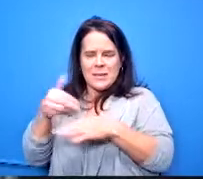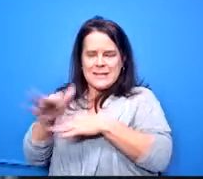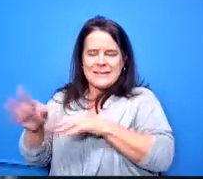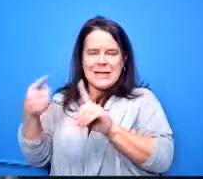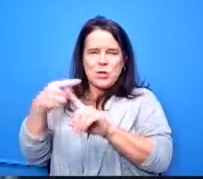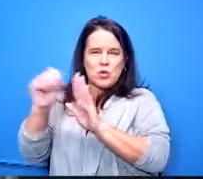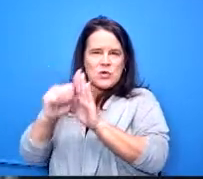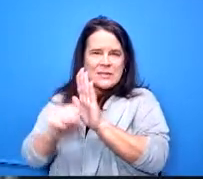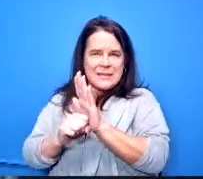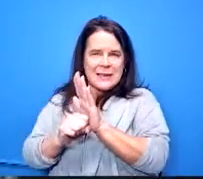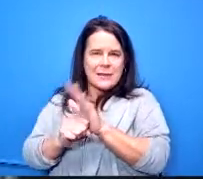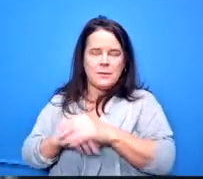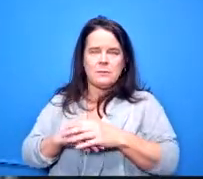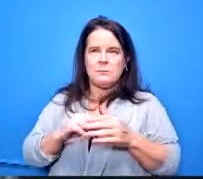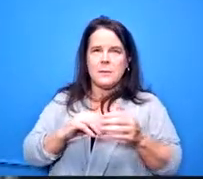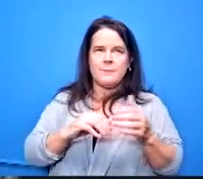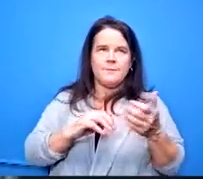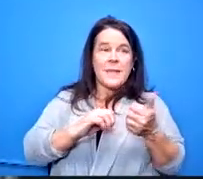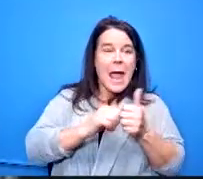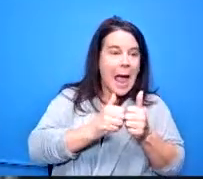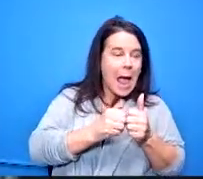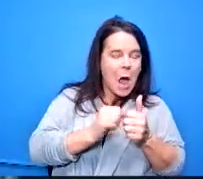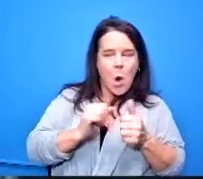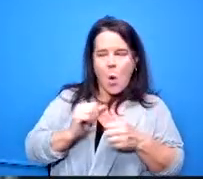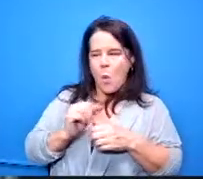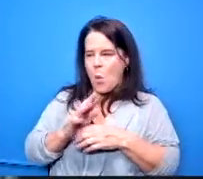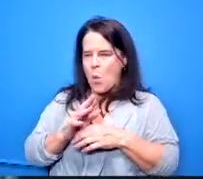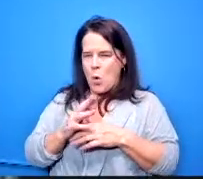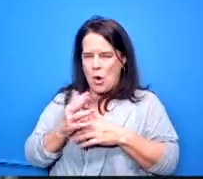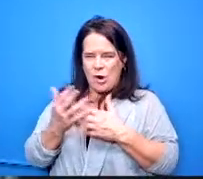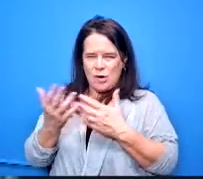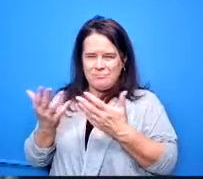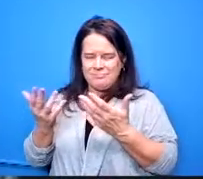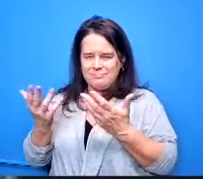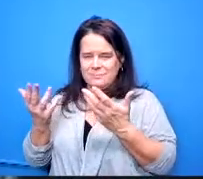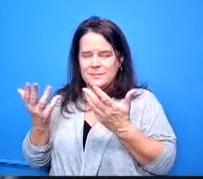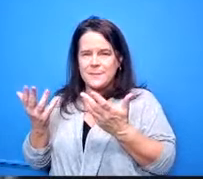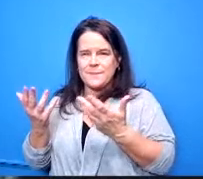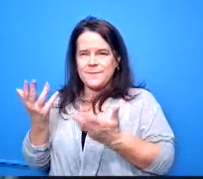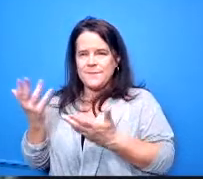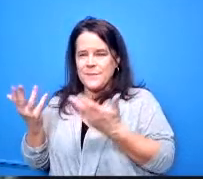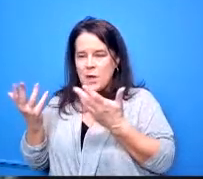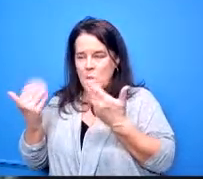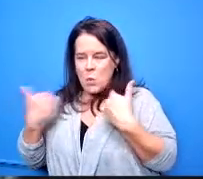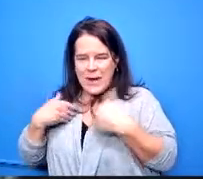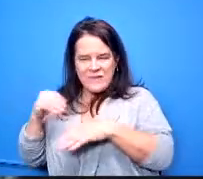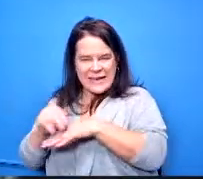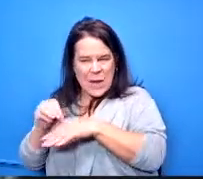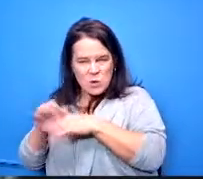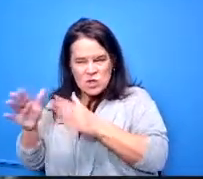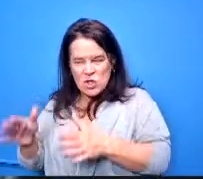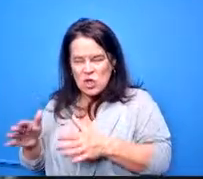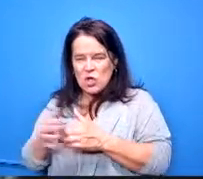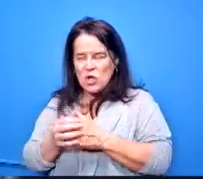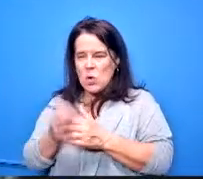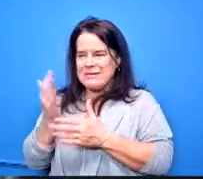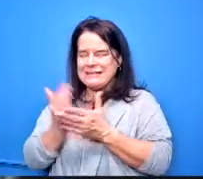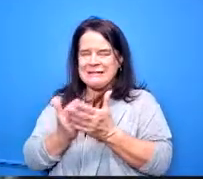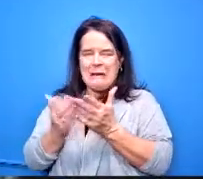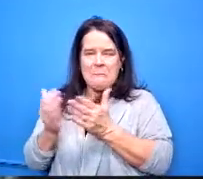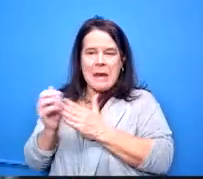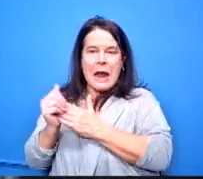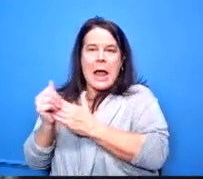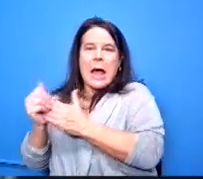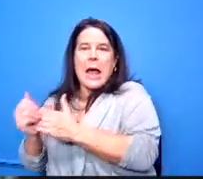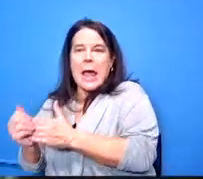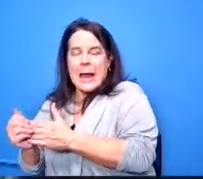how or is there kind of a a counselor of some sort a help guy for a teacher who may not know